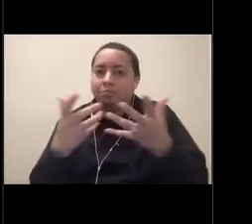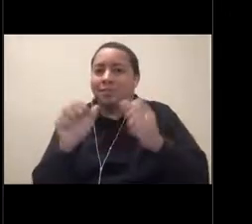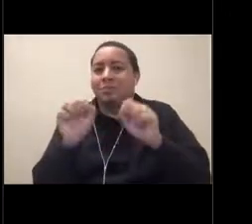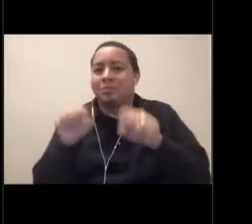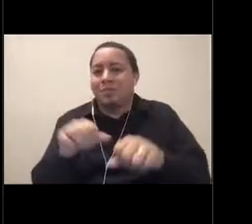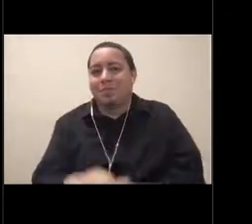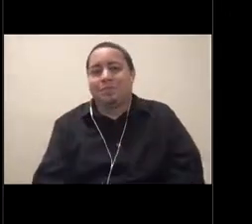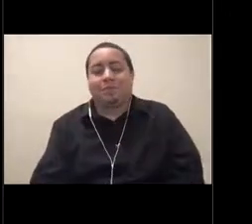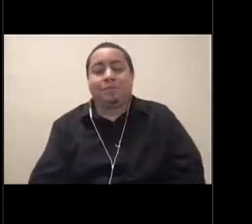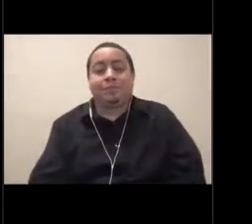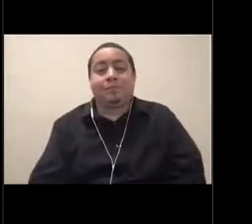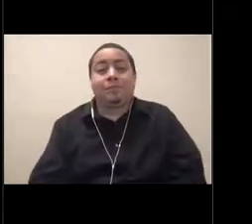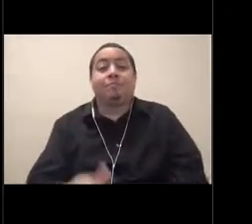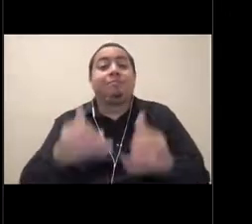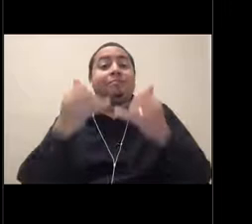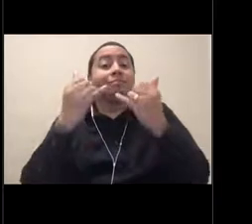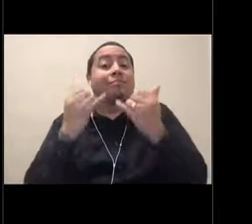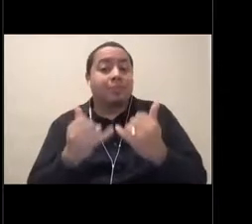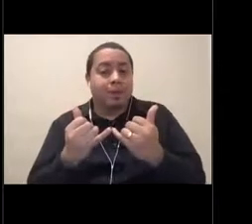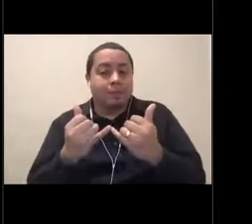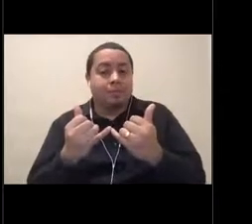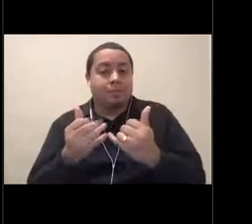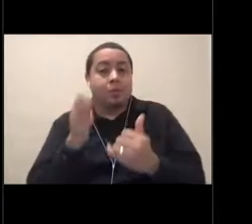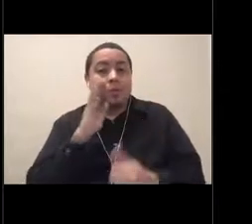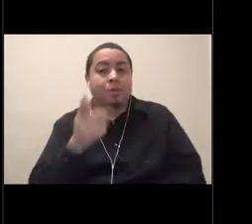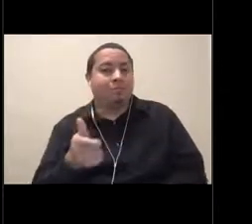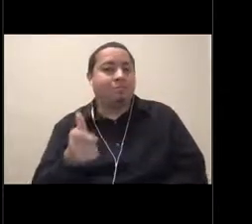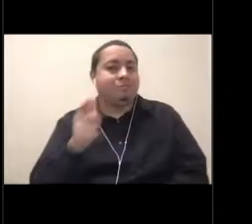So now I'm going to turn you over to my friend, Chelsea.